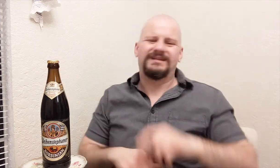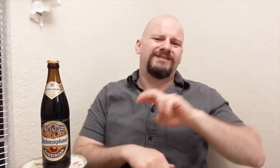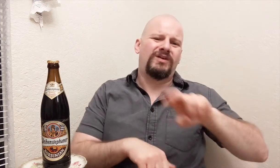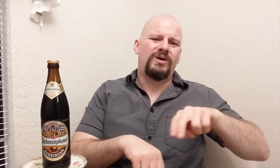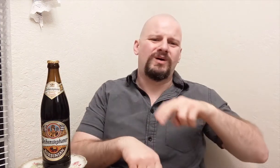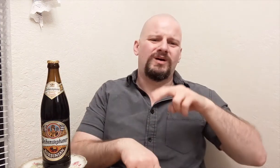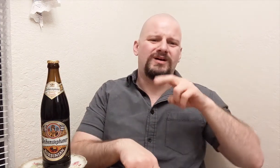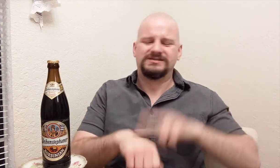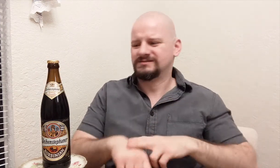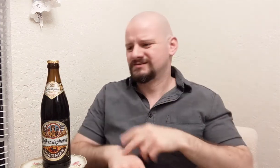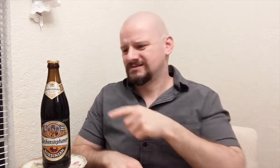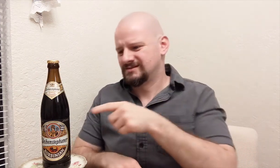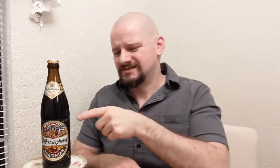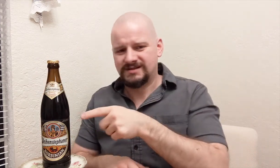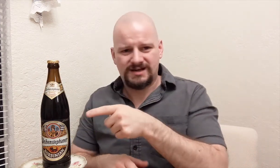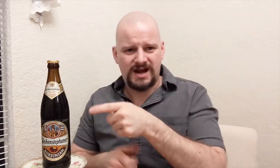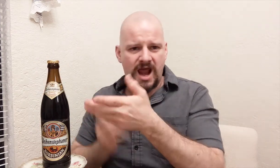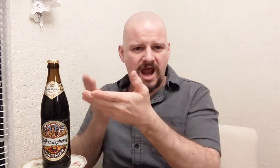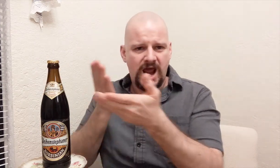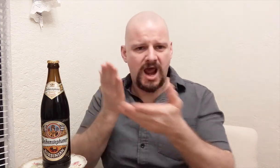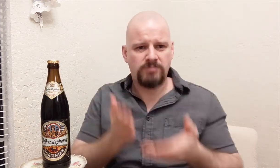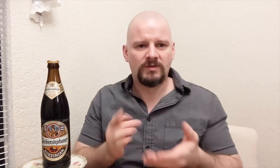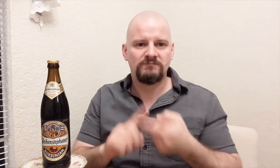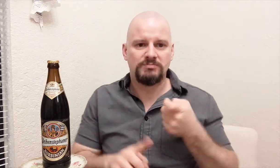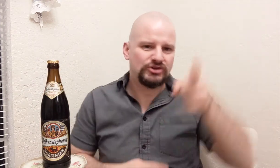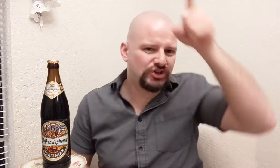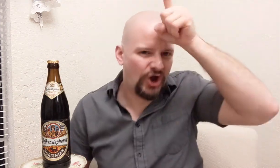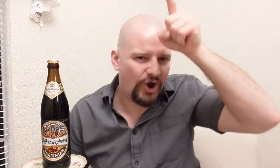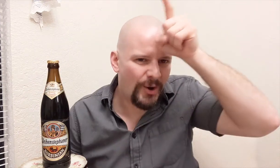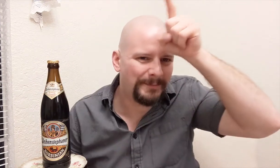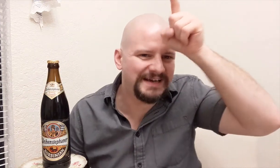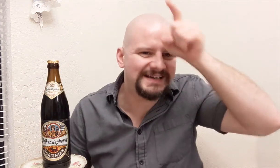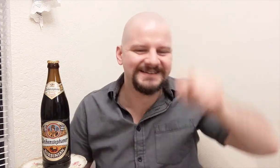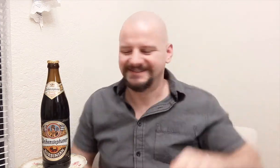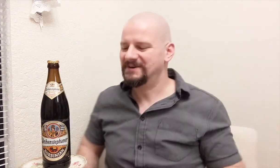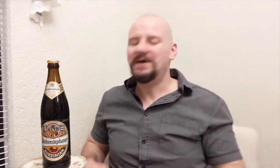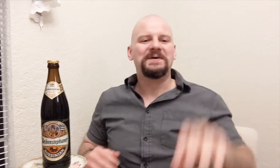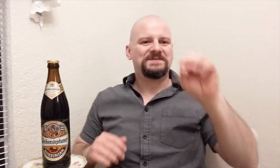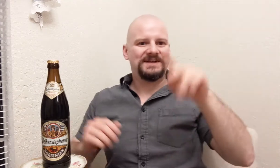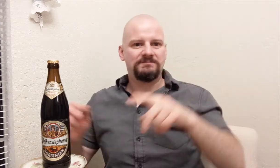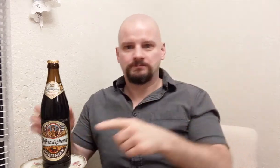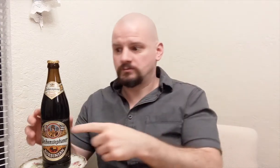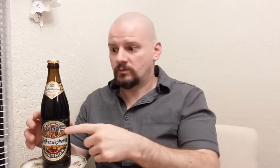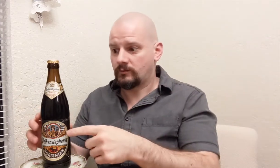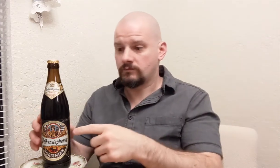Of course, this was imported from Germany. OK...